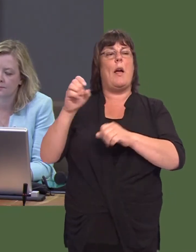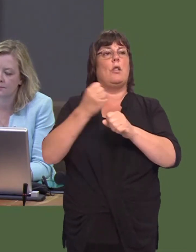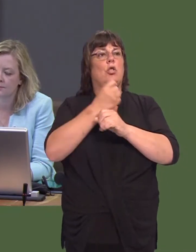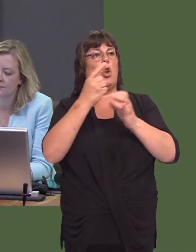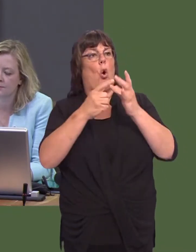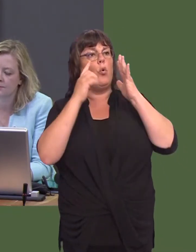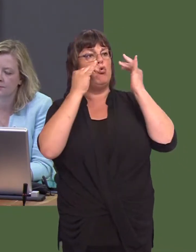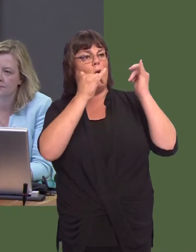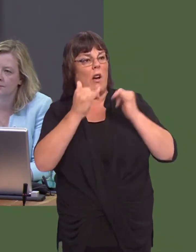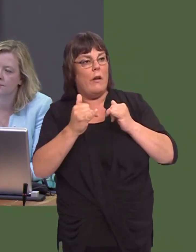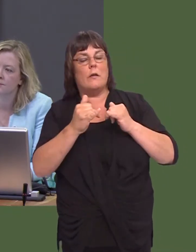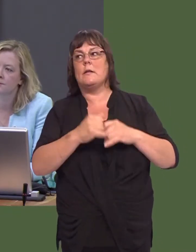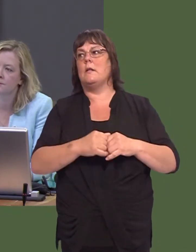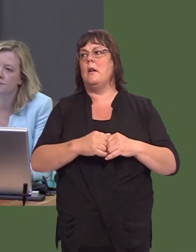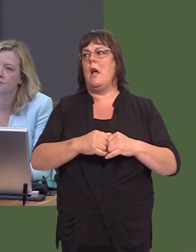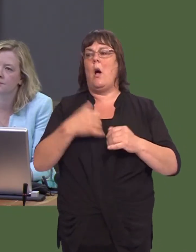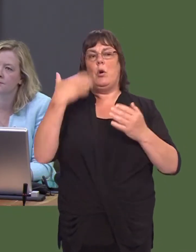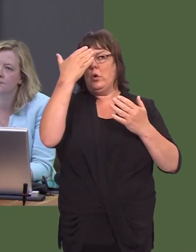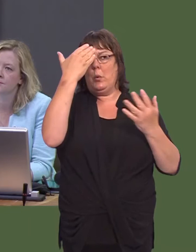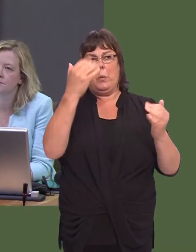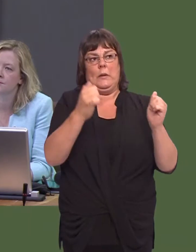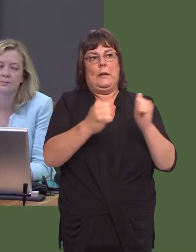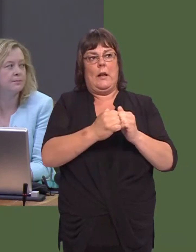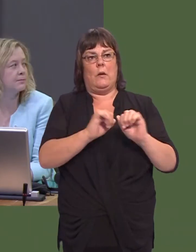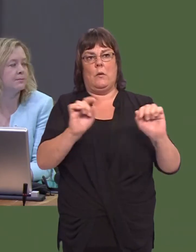that may be imposed if we leave without any deal.